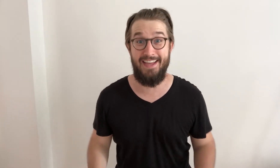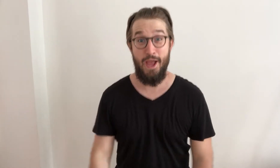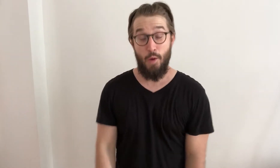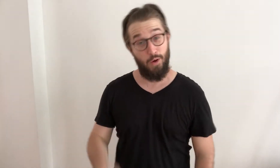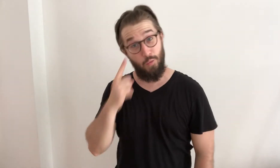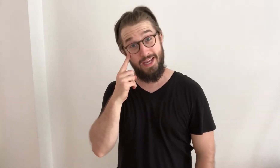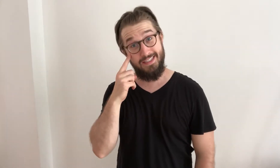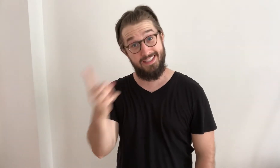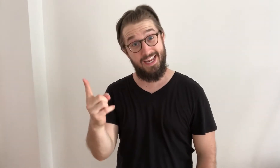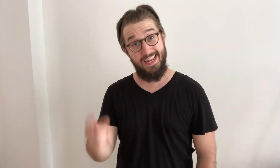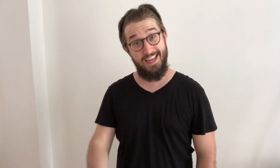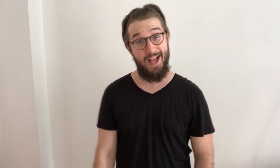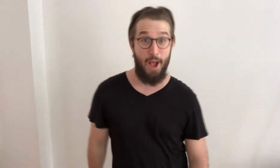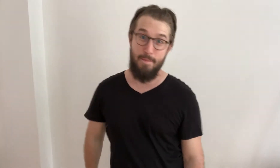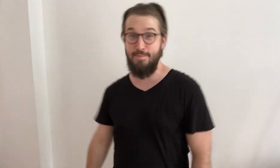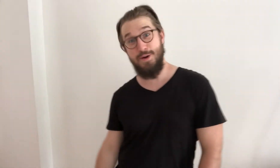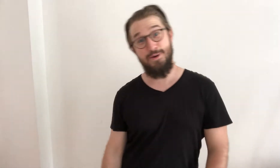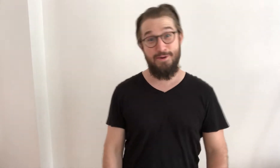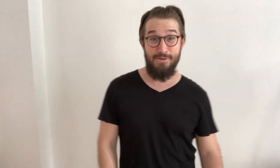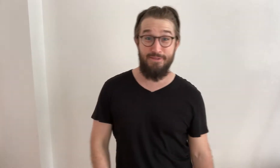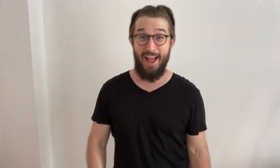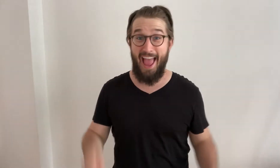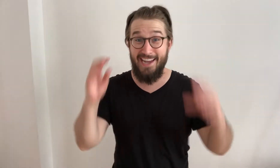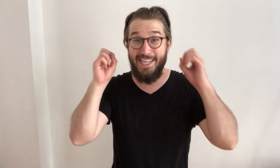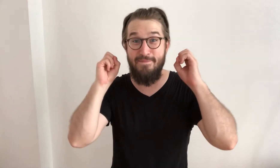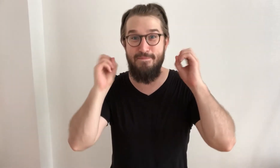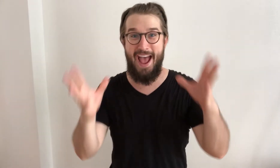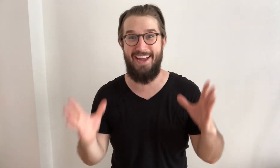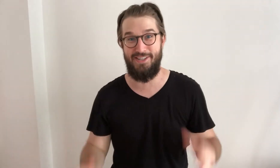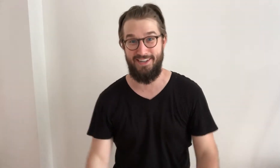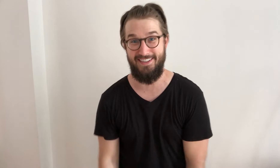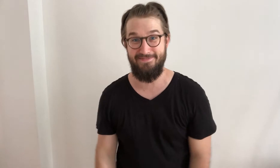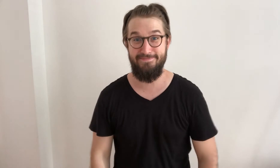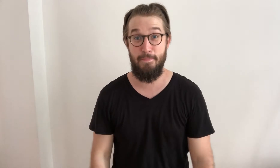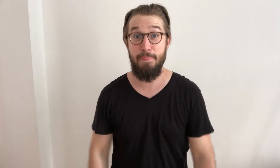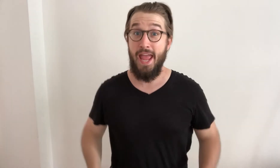where we see, move, and imagine.